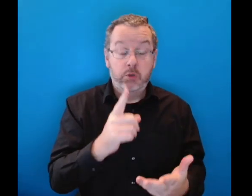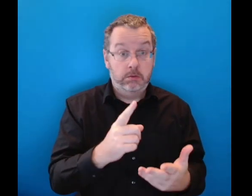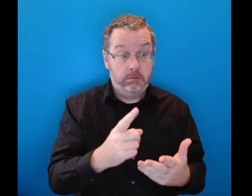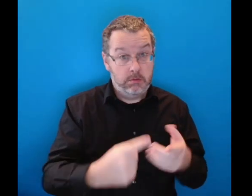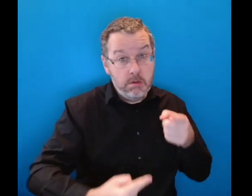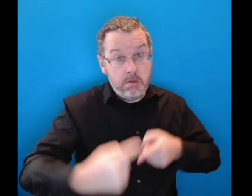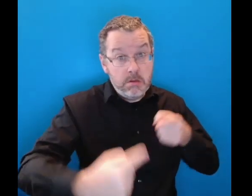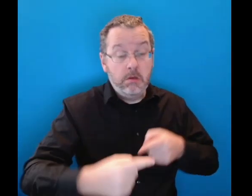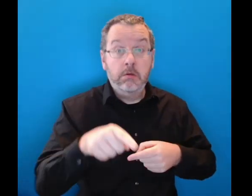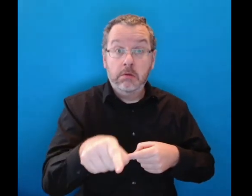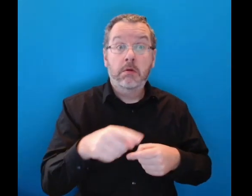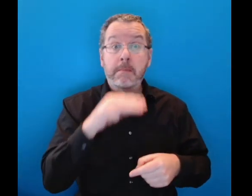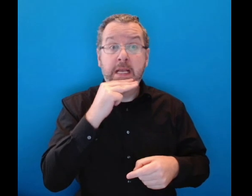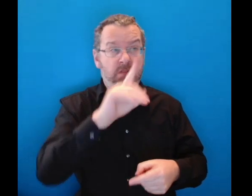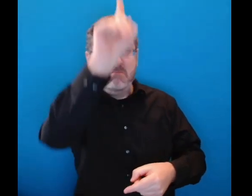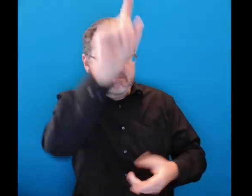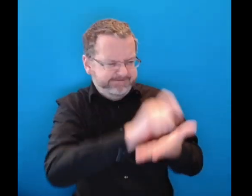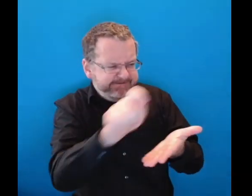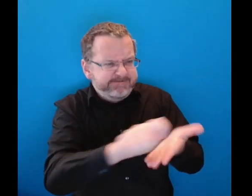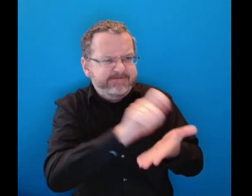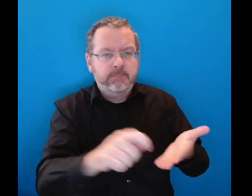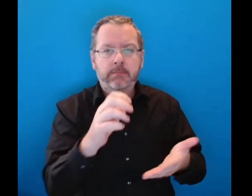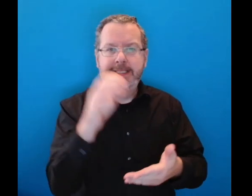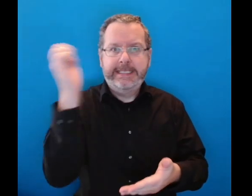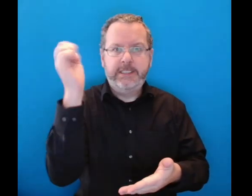but he seemed well able to challenge the authorities in written English.